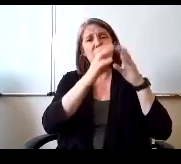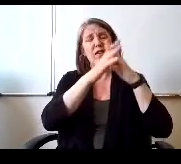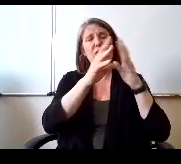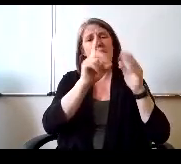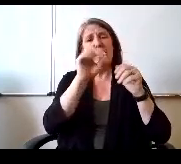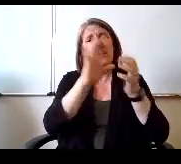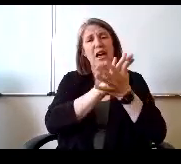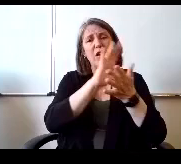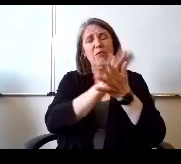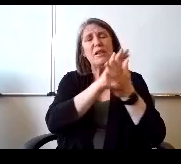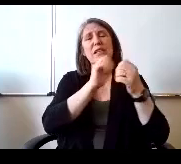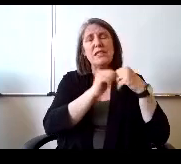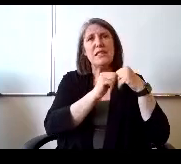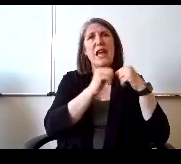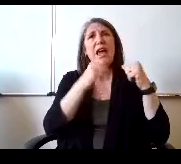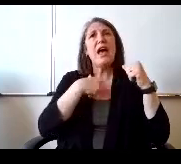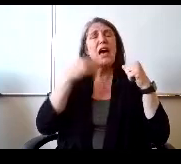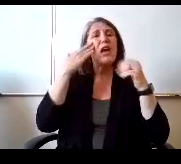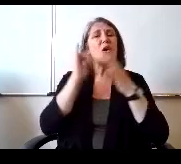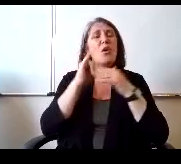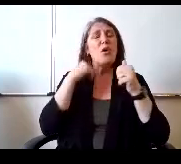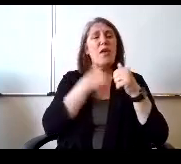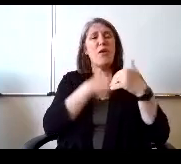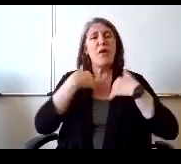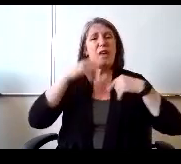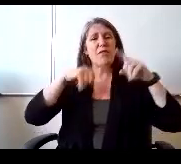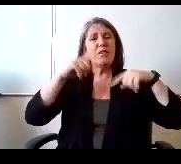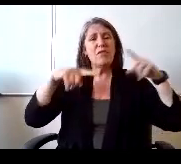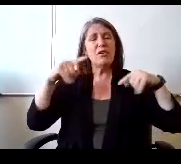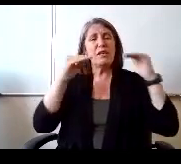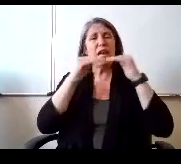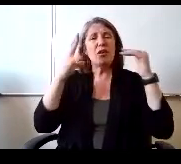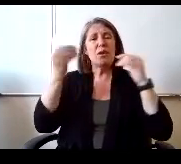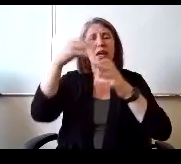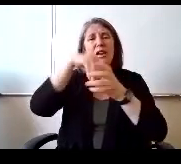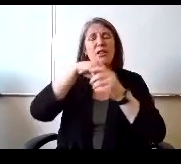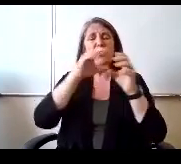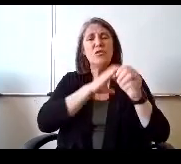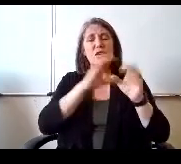I know that we have a diversity, equity and inclusion committee.